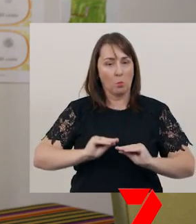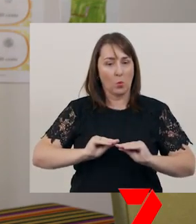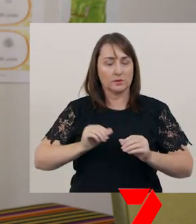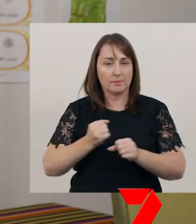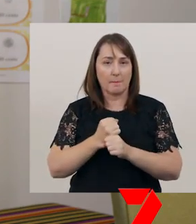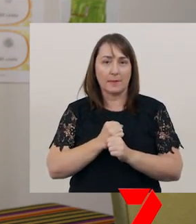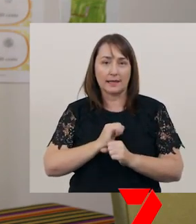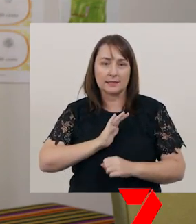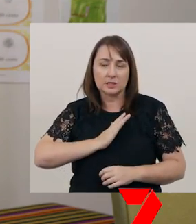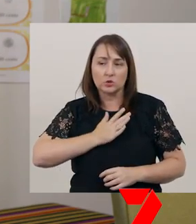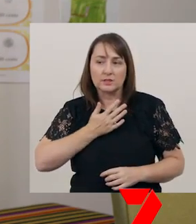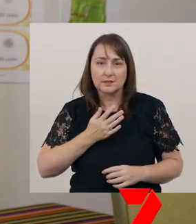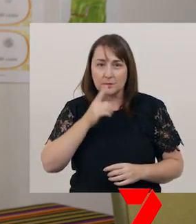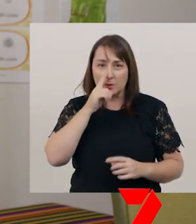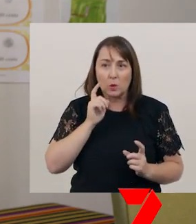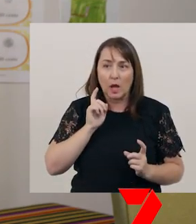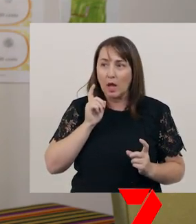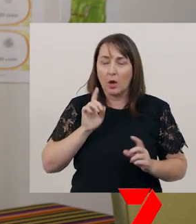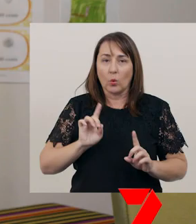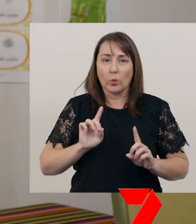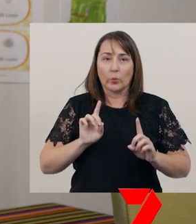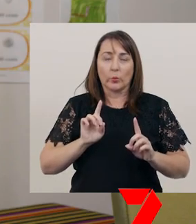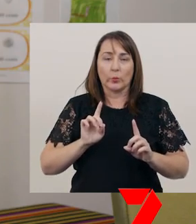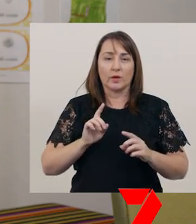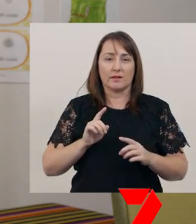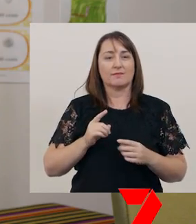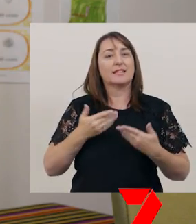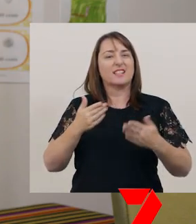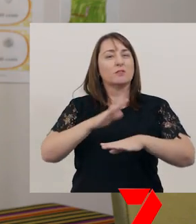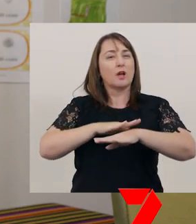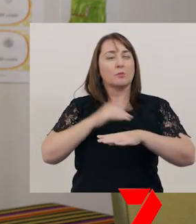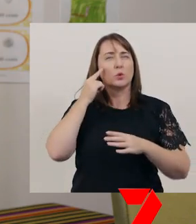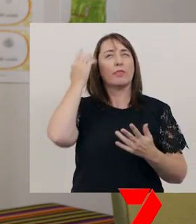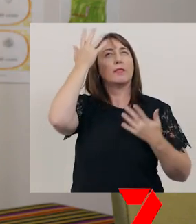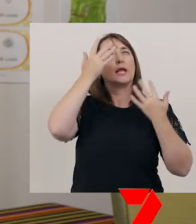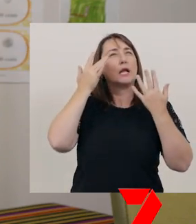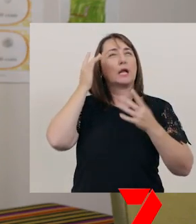and to give time for the audience to think about what have said.